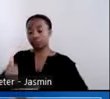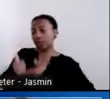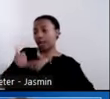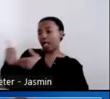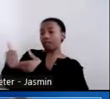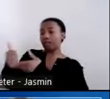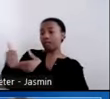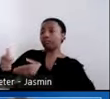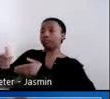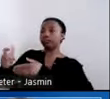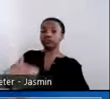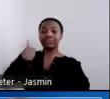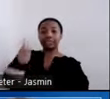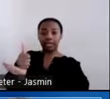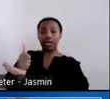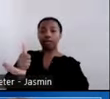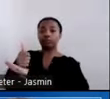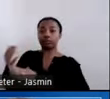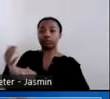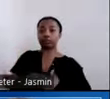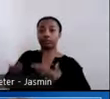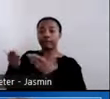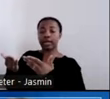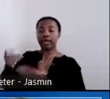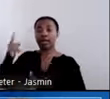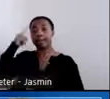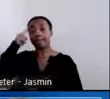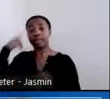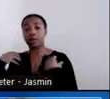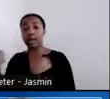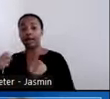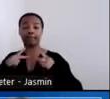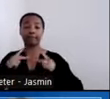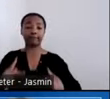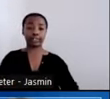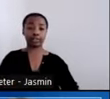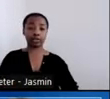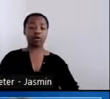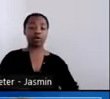services but also their physical health care, social services and other systems that